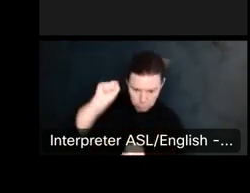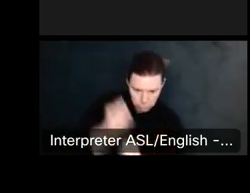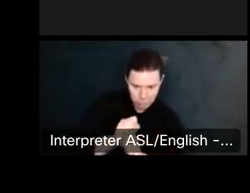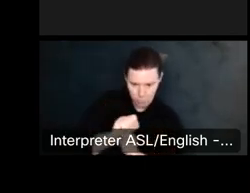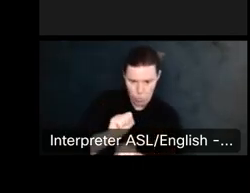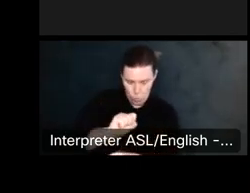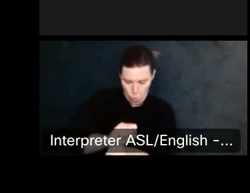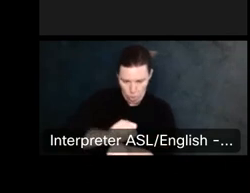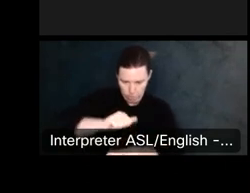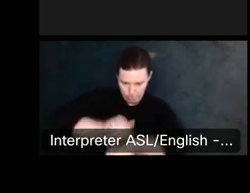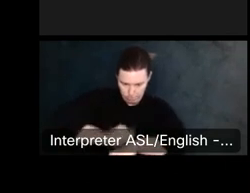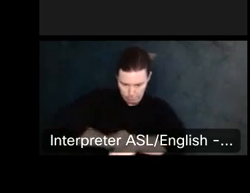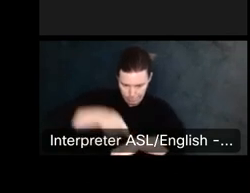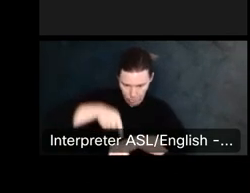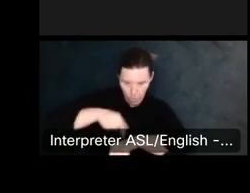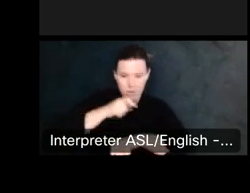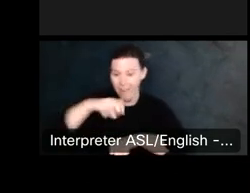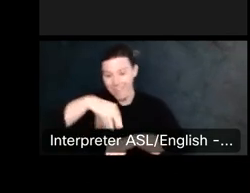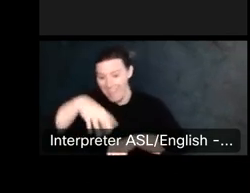Okay, the next slide.